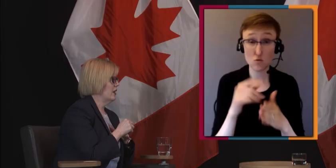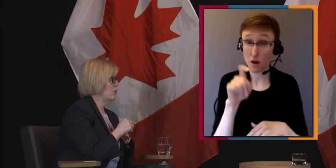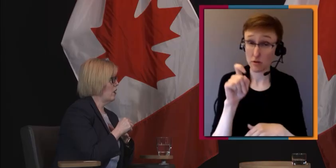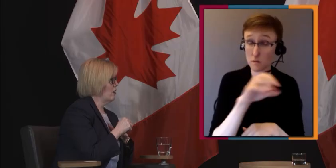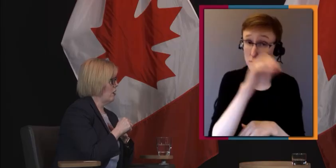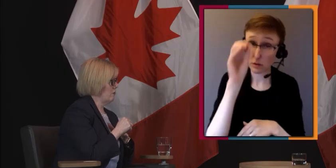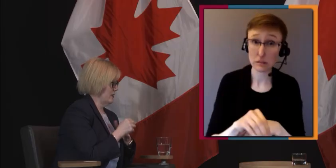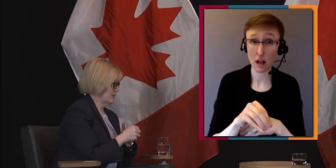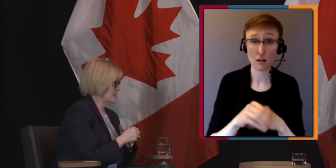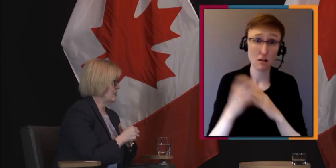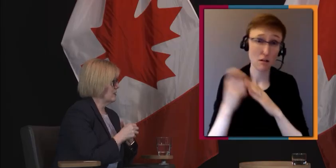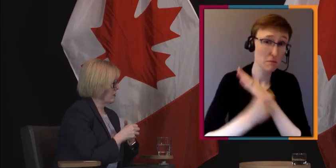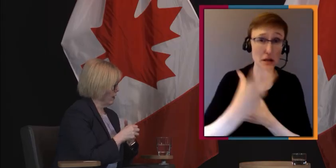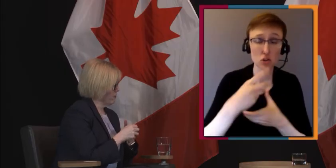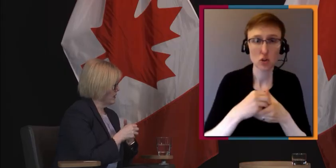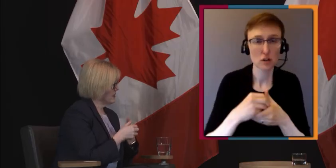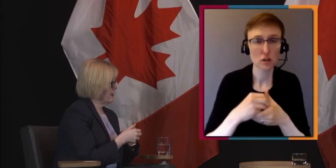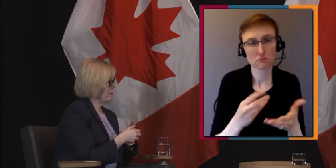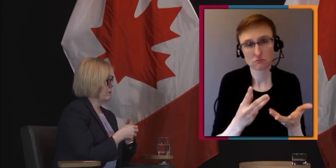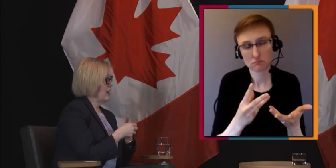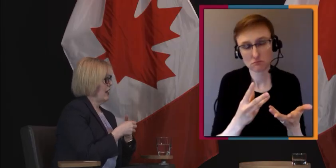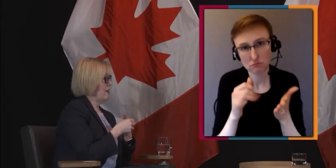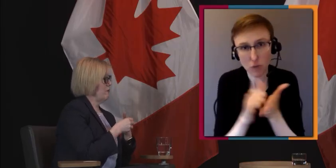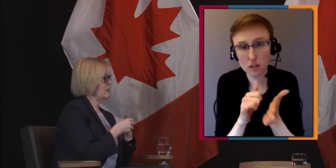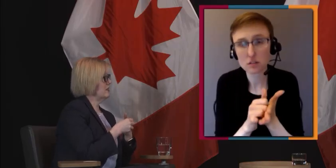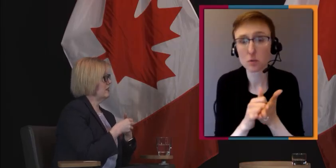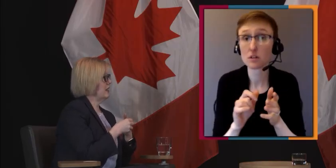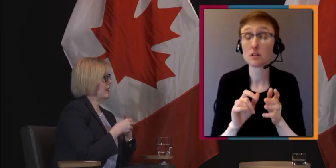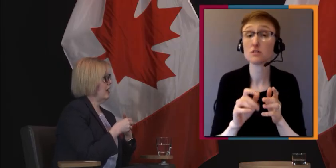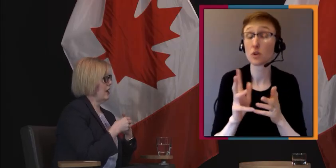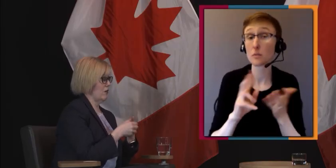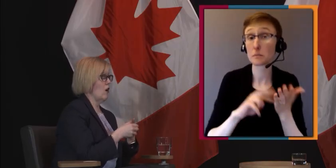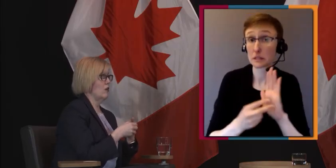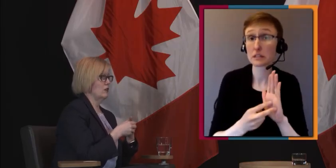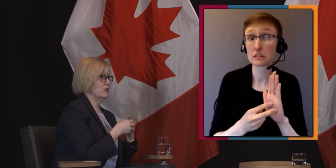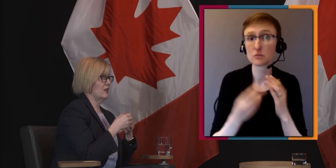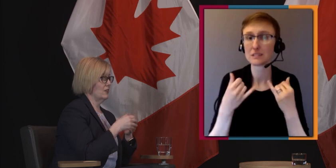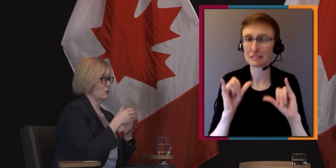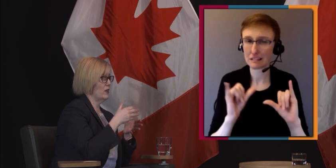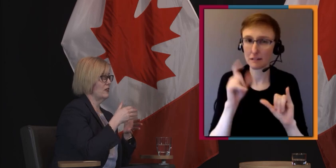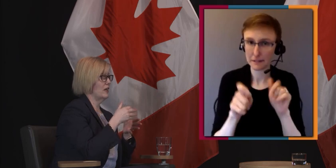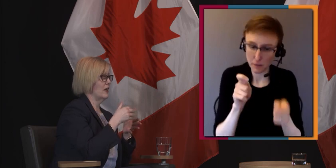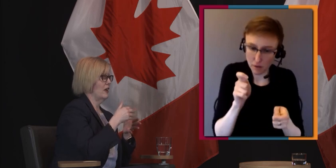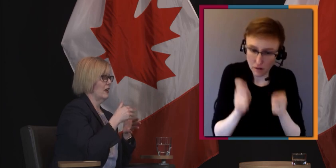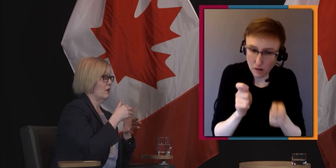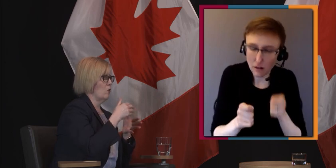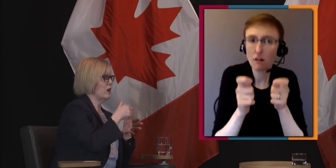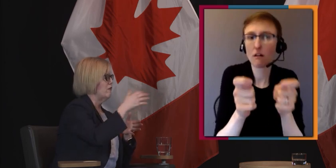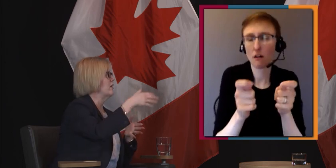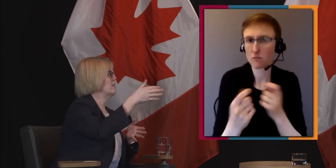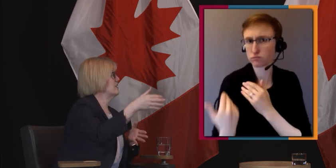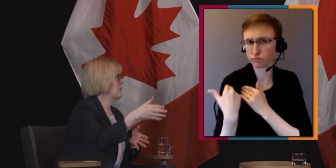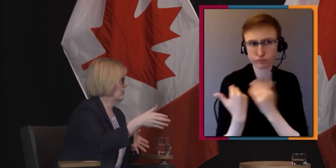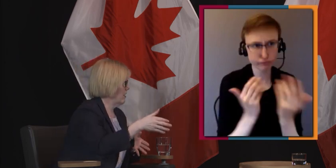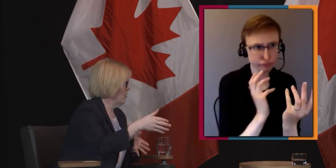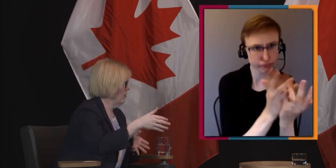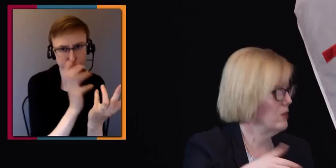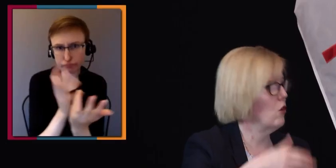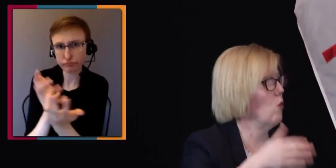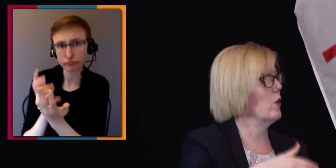You know, our businesses, our governments have basically acknowledged that it's really, you know, we're going to figure this out later, but don't worry,